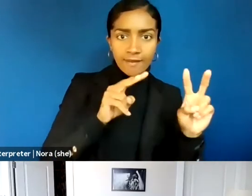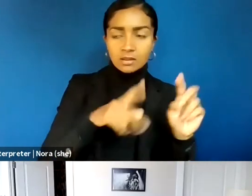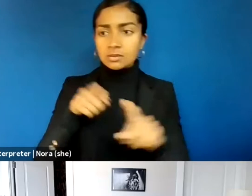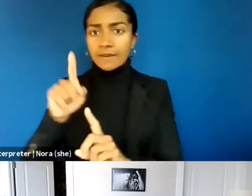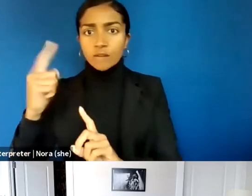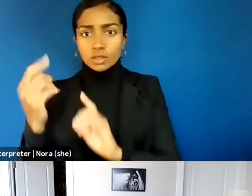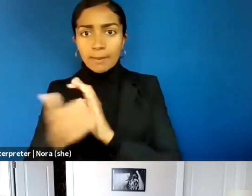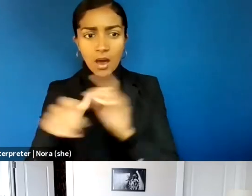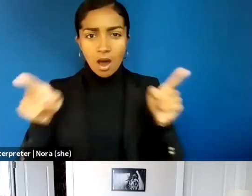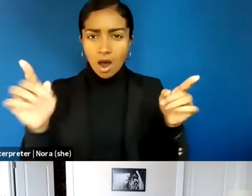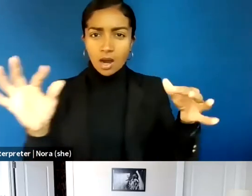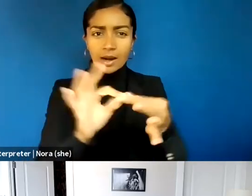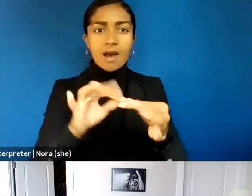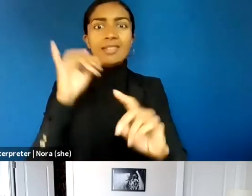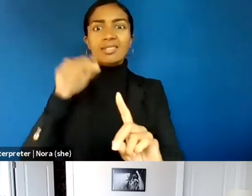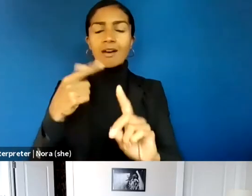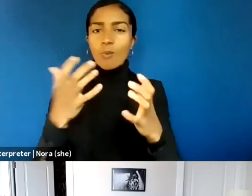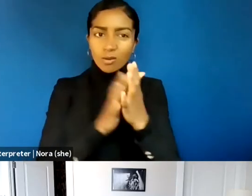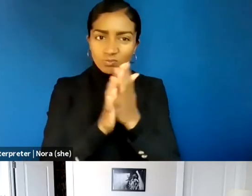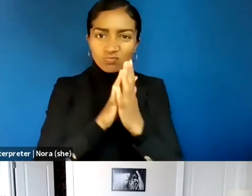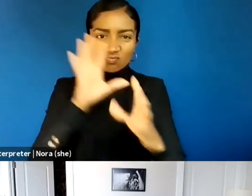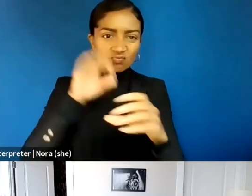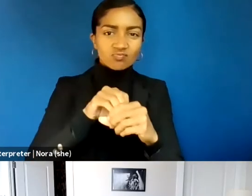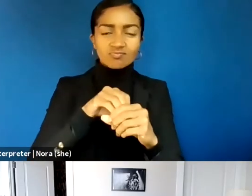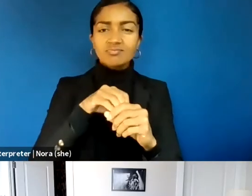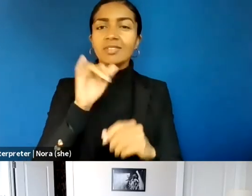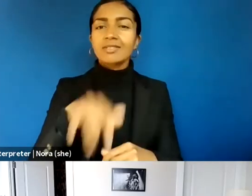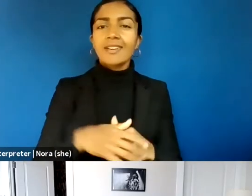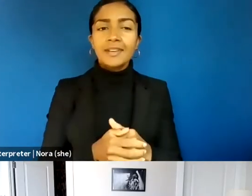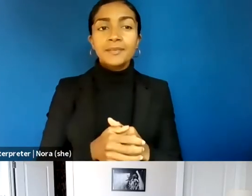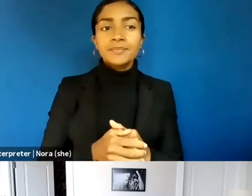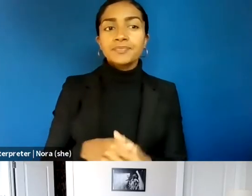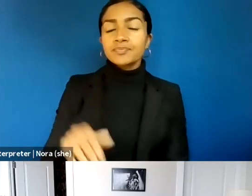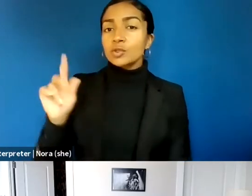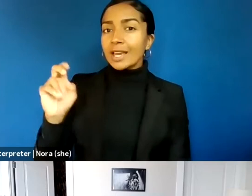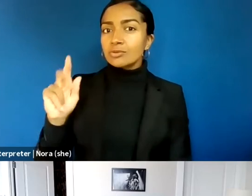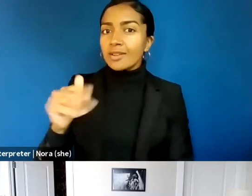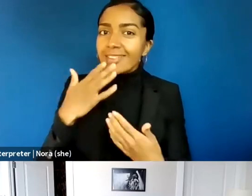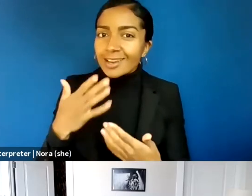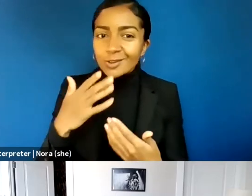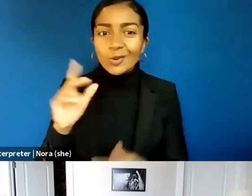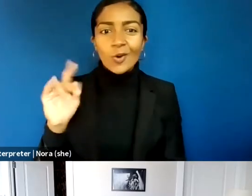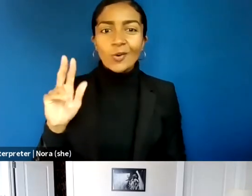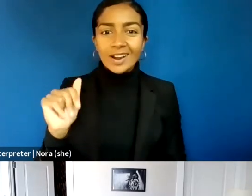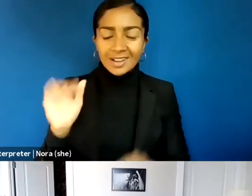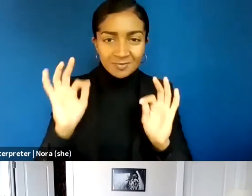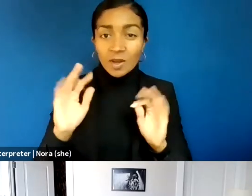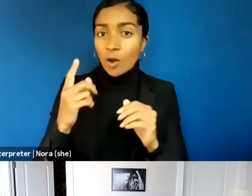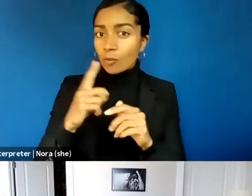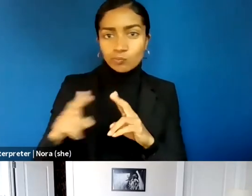Kendra Albert: Awesome. Thank you, Korica. Quick question, before we move on to Jafet. The top movie that inspired you to go to law school when you saw the lawyers in the movies, legally blonde is a perfectly acceptable answer, in fact, that's my answer. But I want to provide you the opportunity to share, if you want.